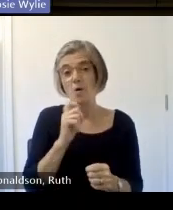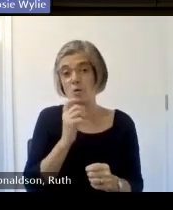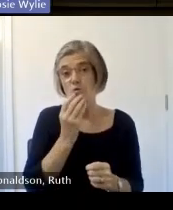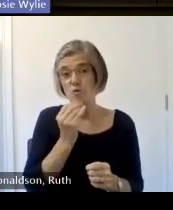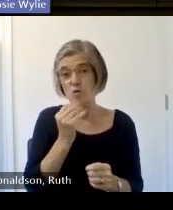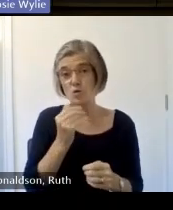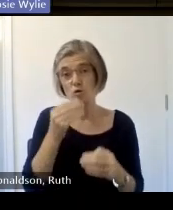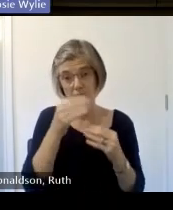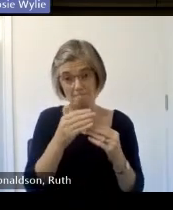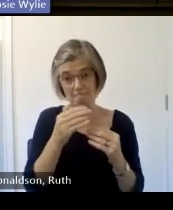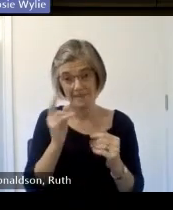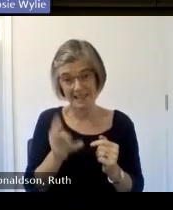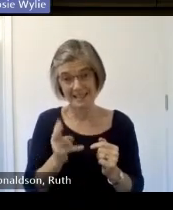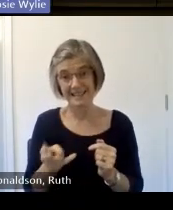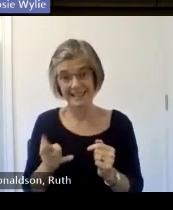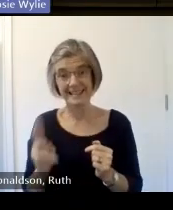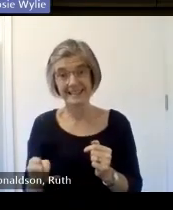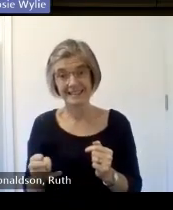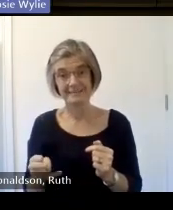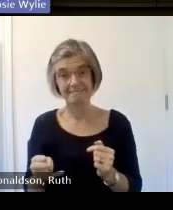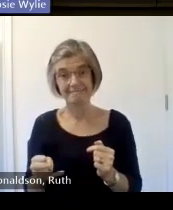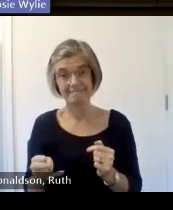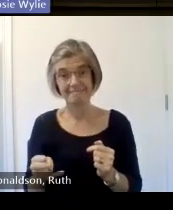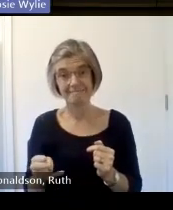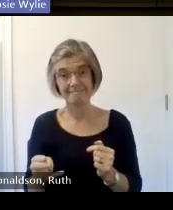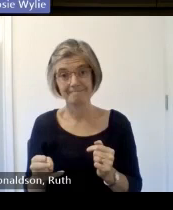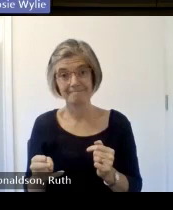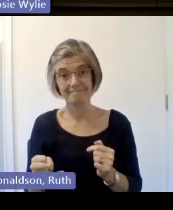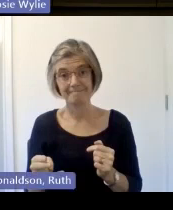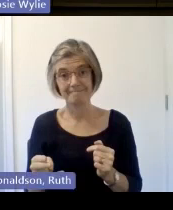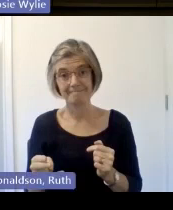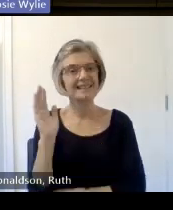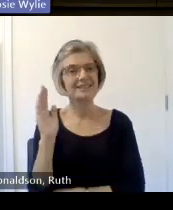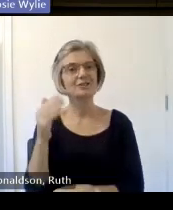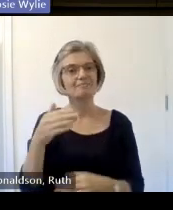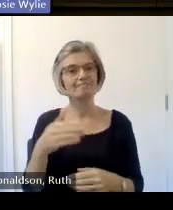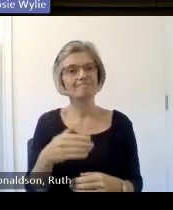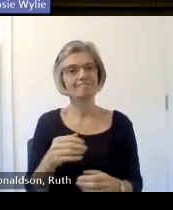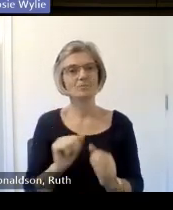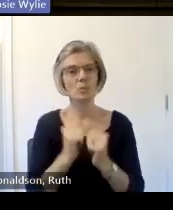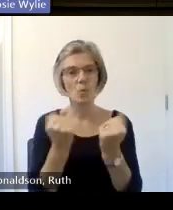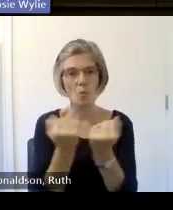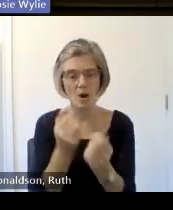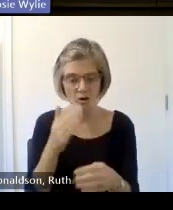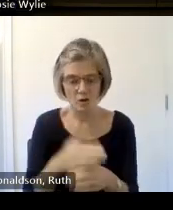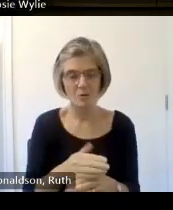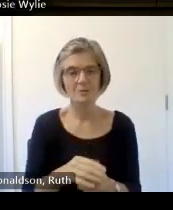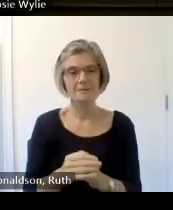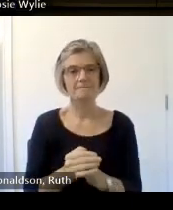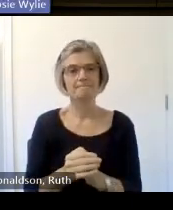there's more people I really don't want to stop okay yep okay so if you go on to the next one